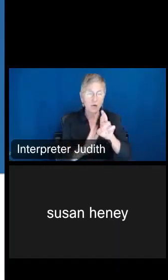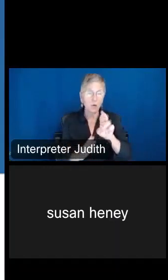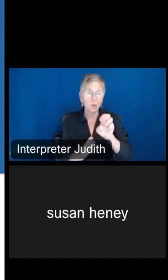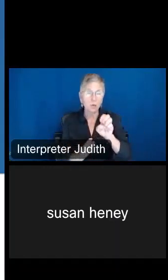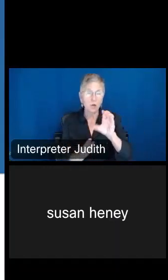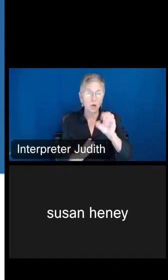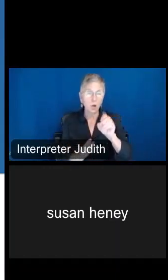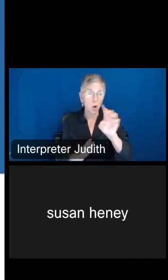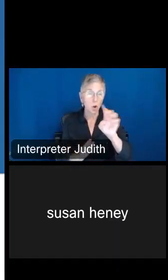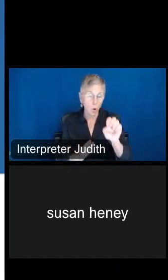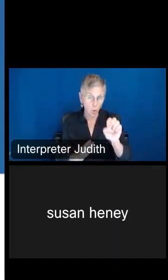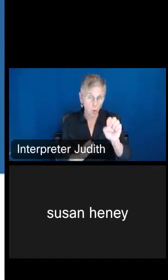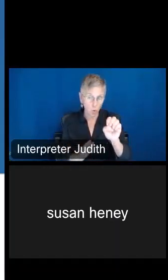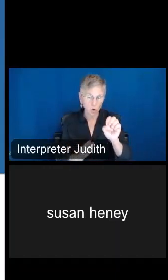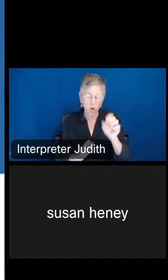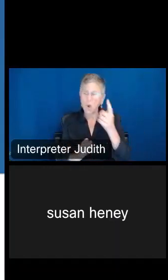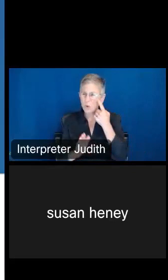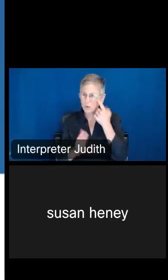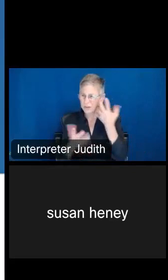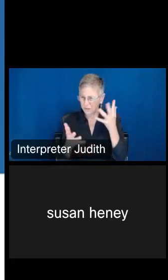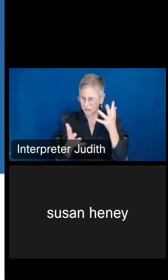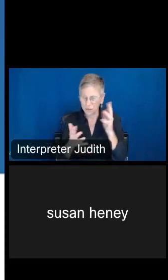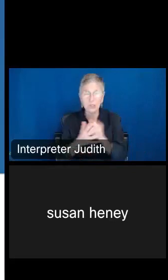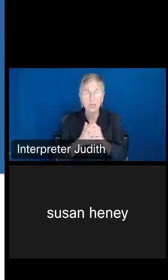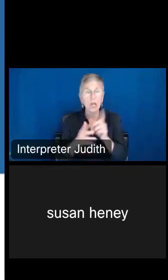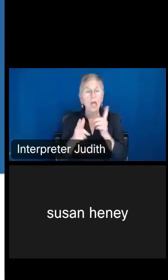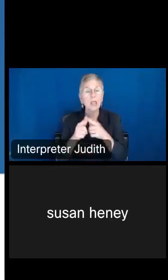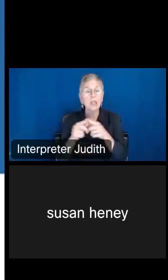survey answers that we already did, and then you're going to look at transportation to